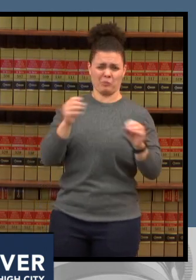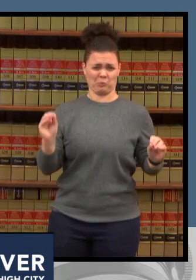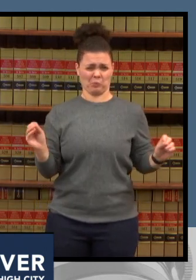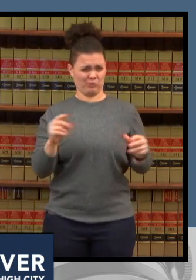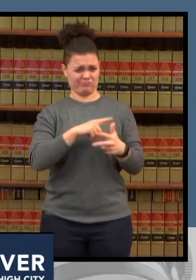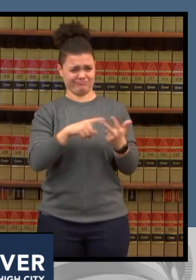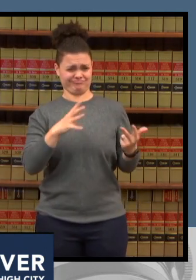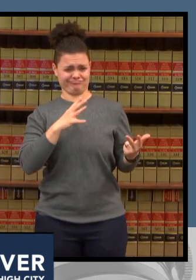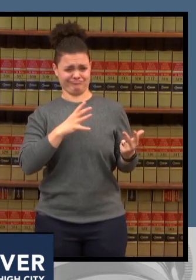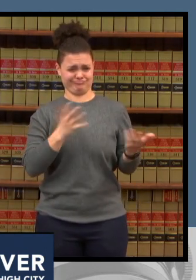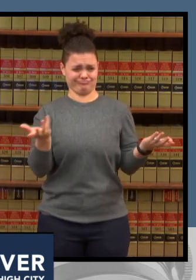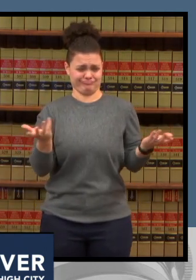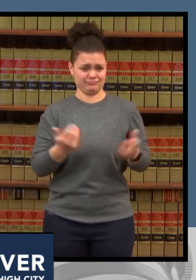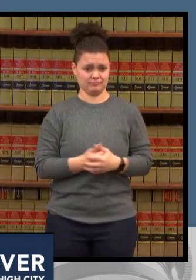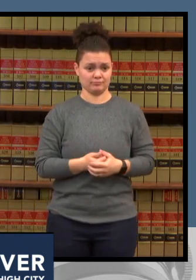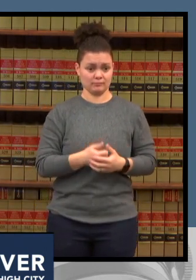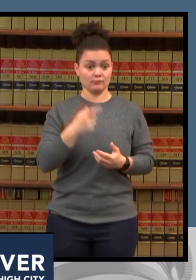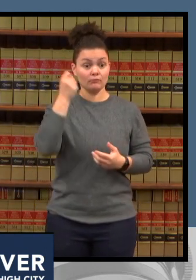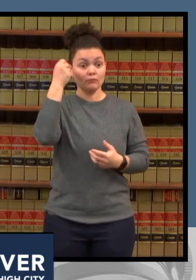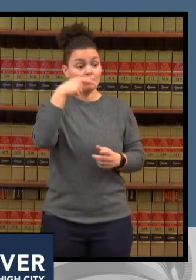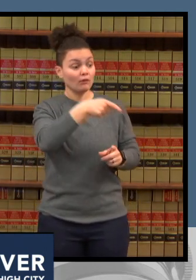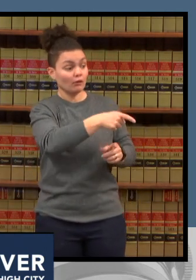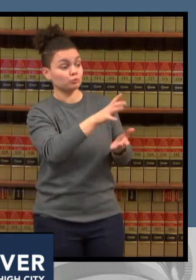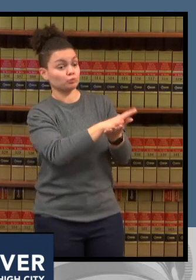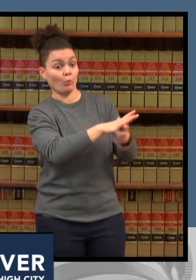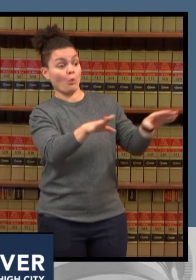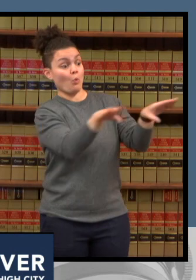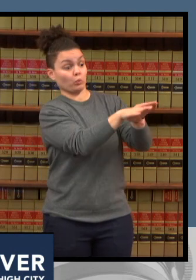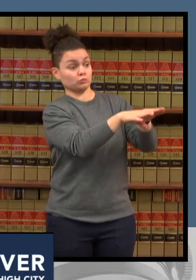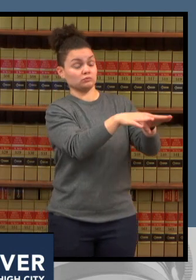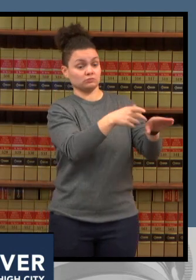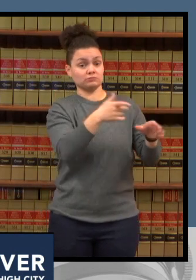been closed or they've been quarantined that's when that's when the tears start